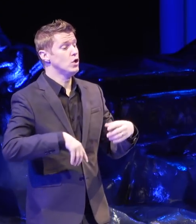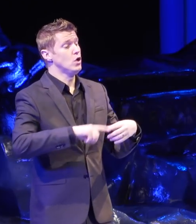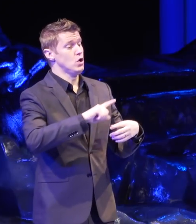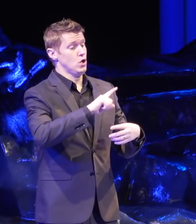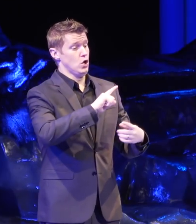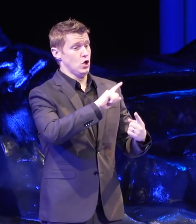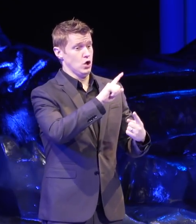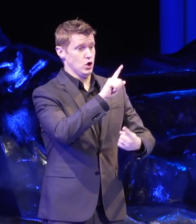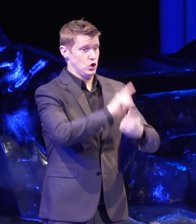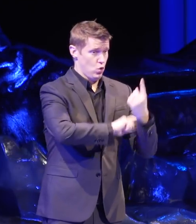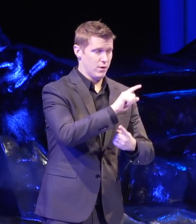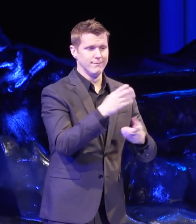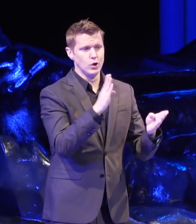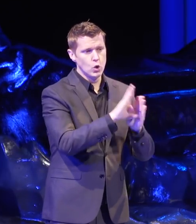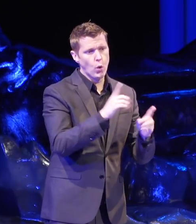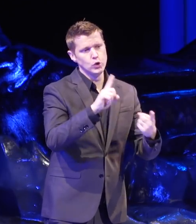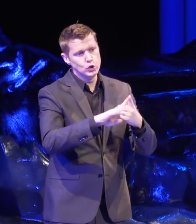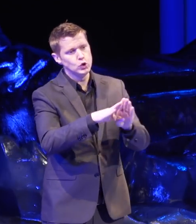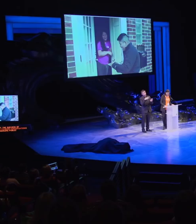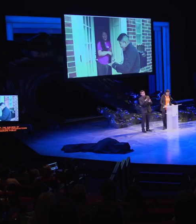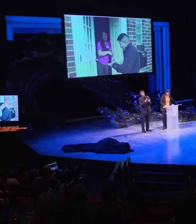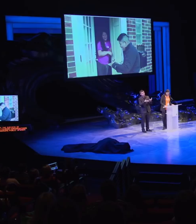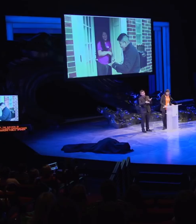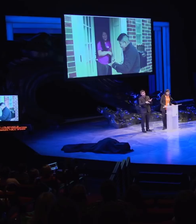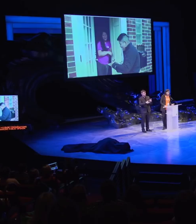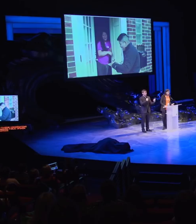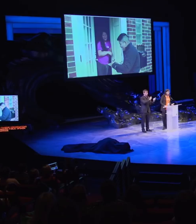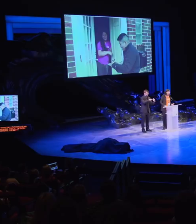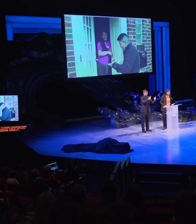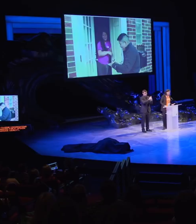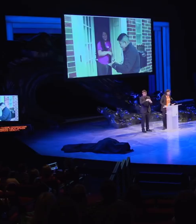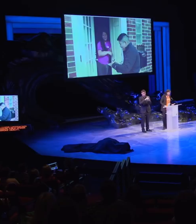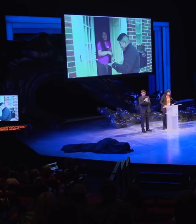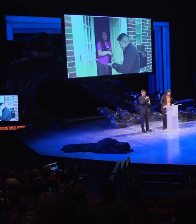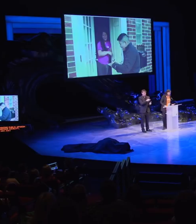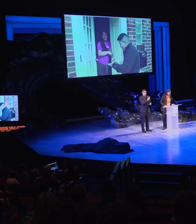in changing public opinion on marriage equality. This was just one of many tactics